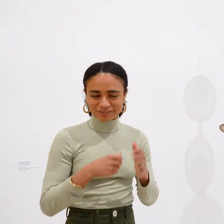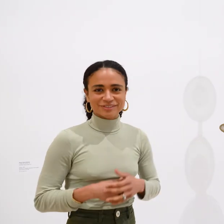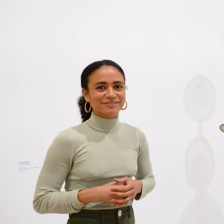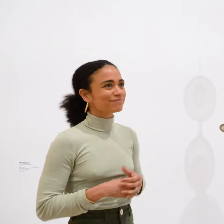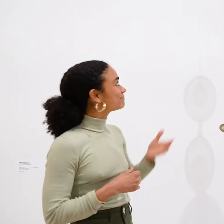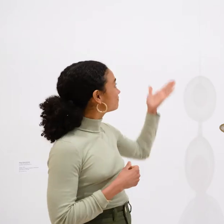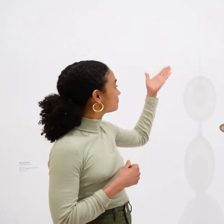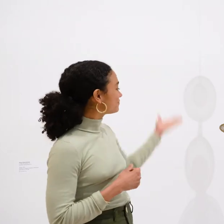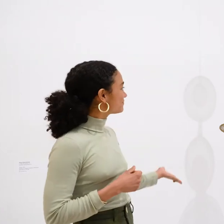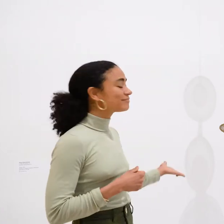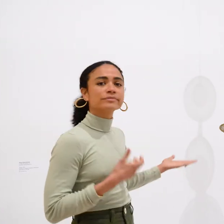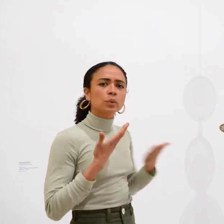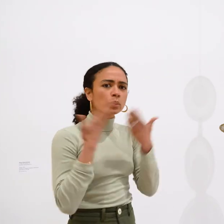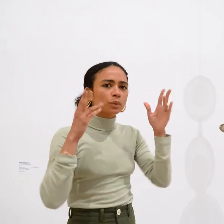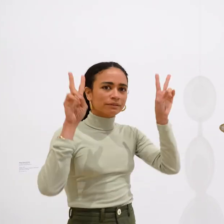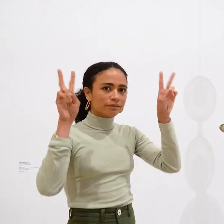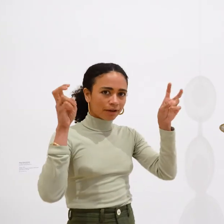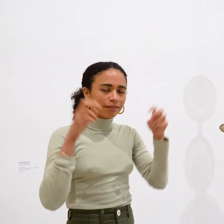It is untitled.